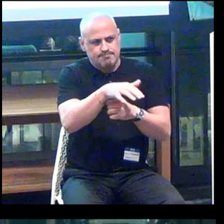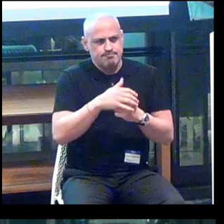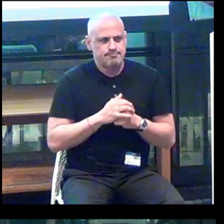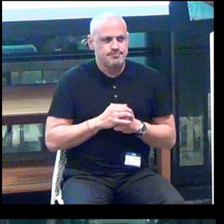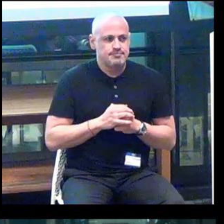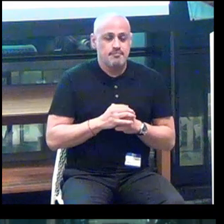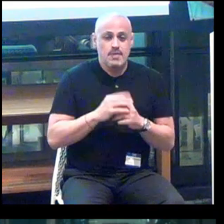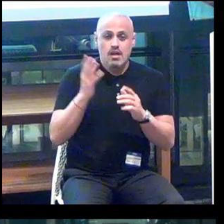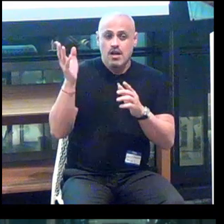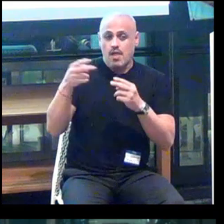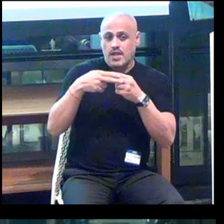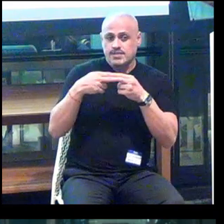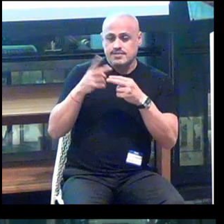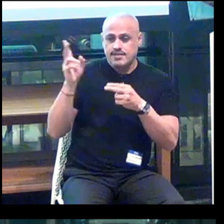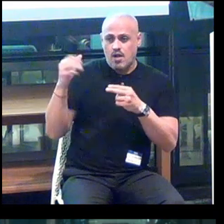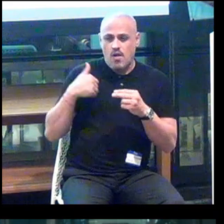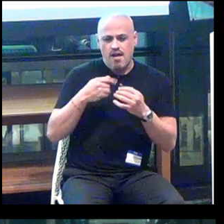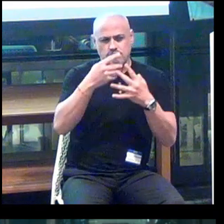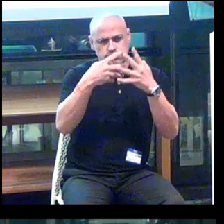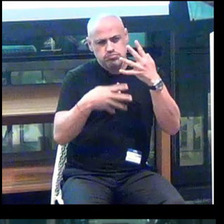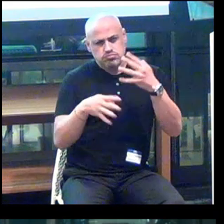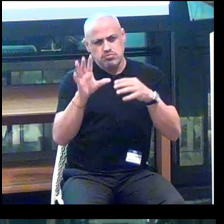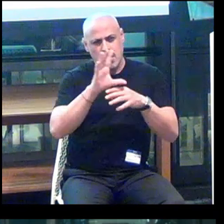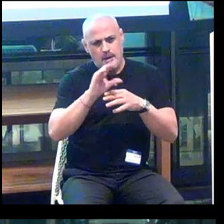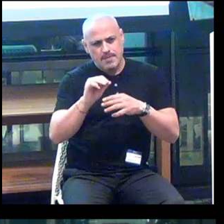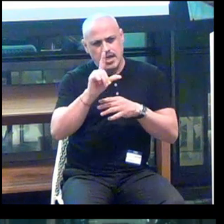And on the slide, there are a bunch of company logos.